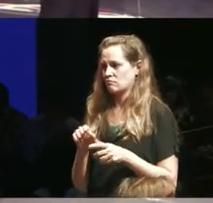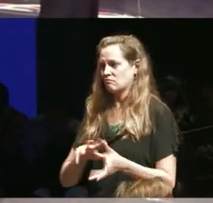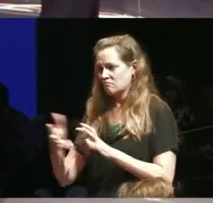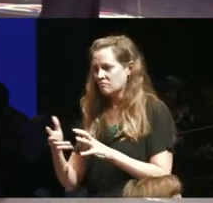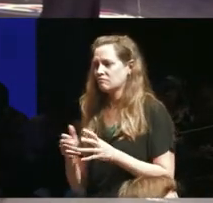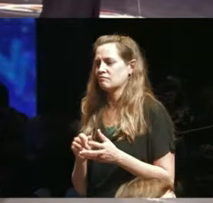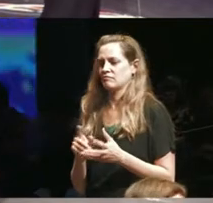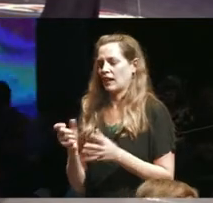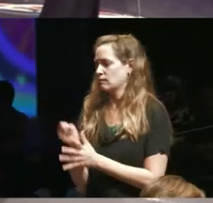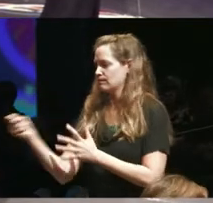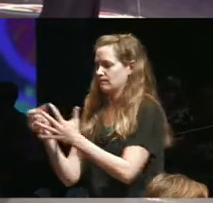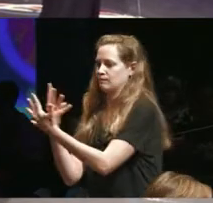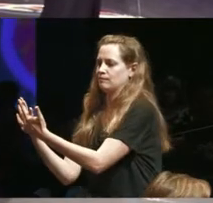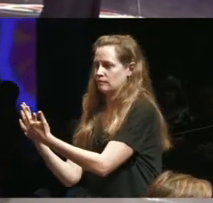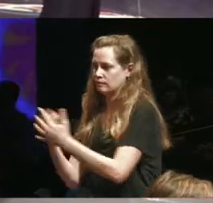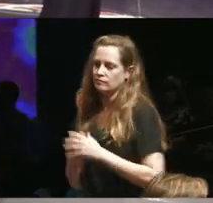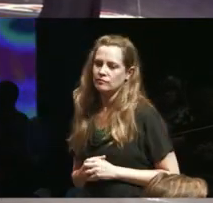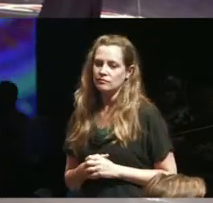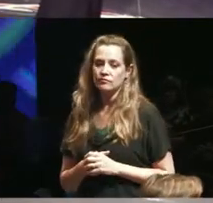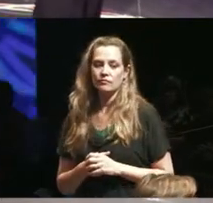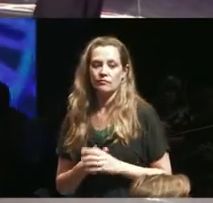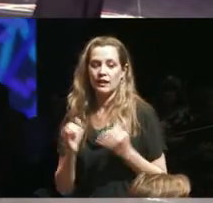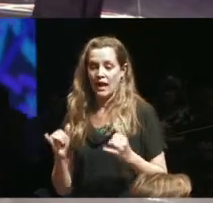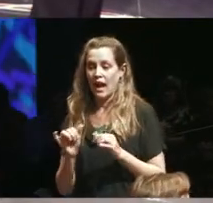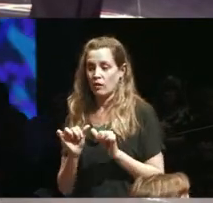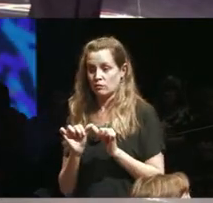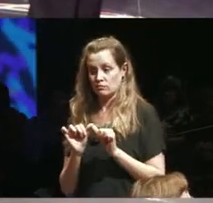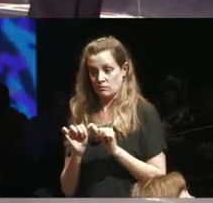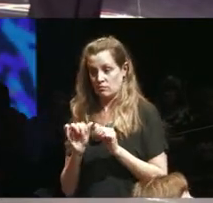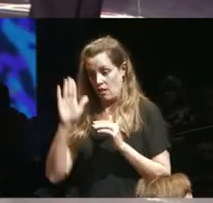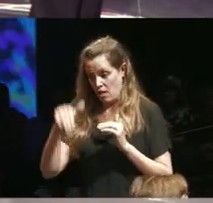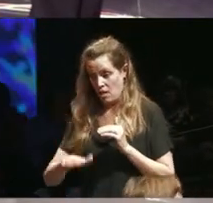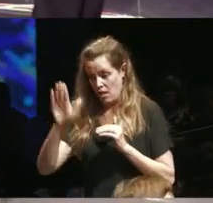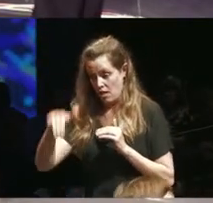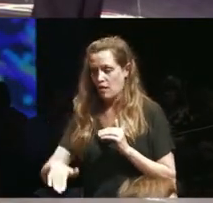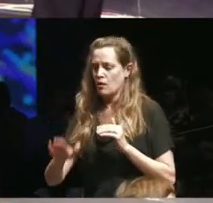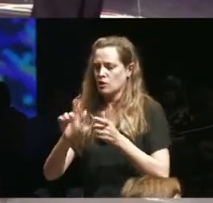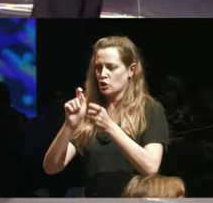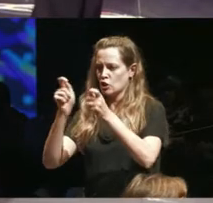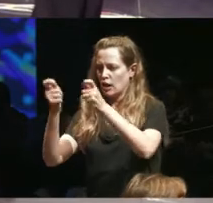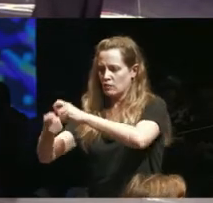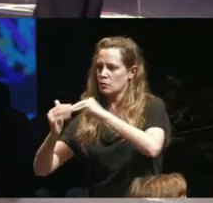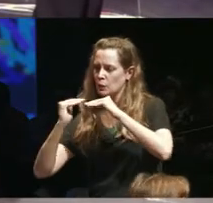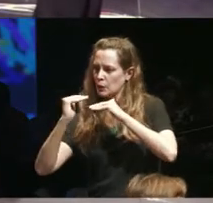when we're moving to into this place of permanency how can we not just replace